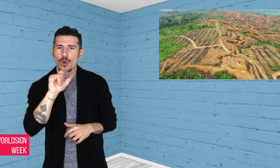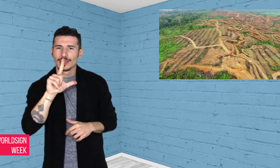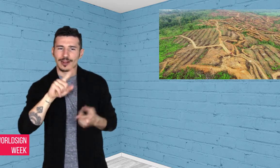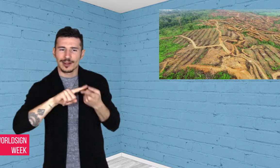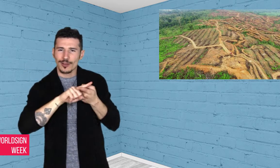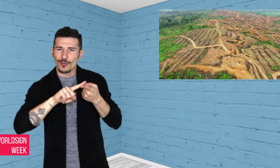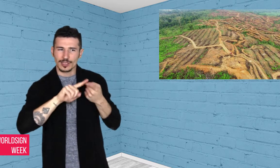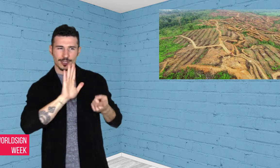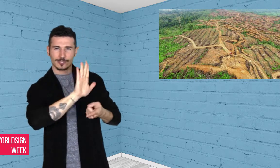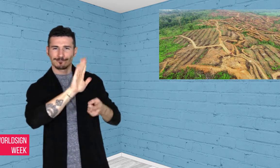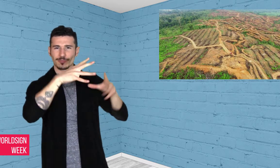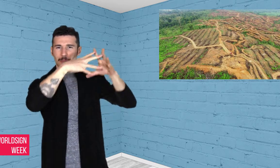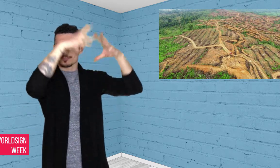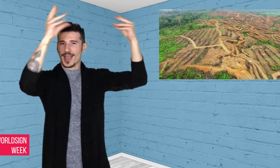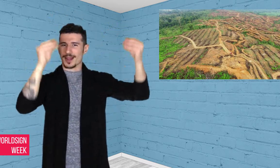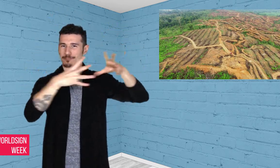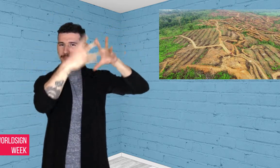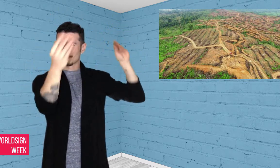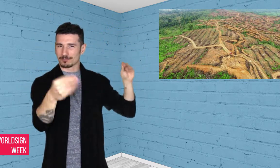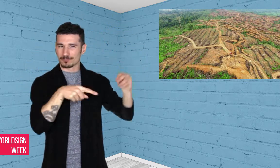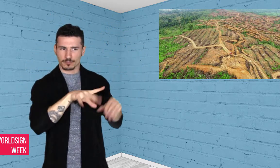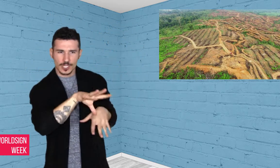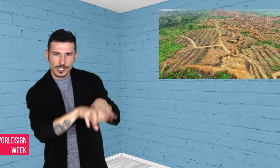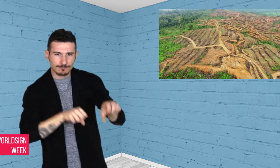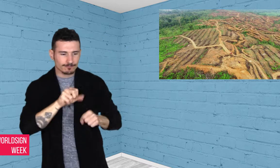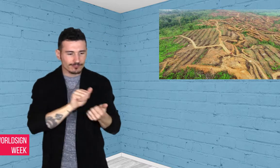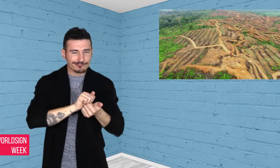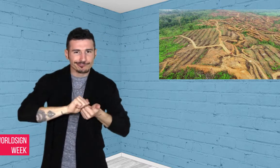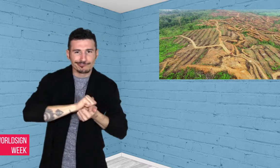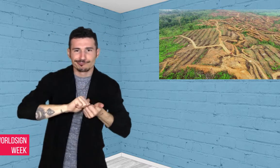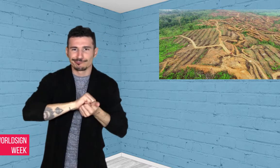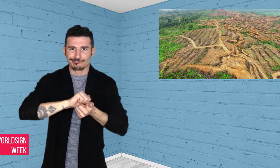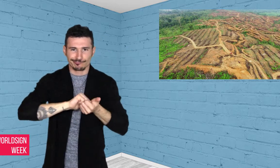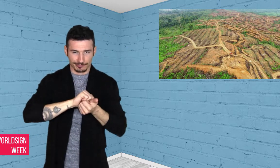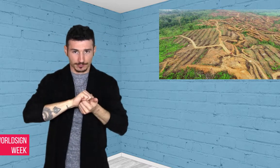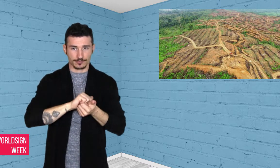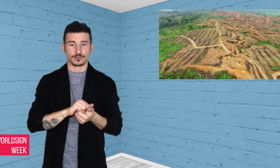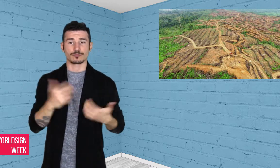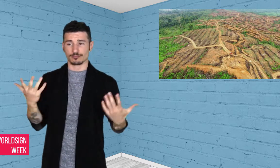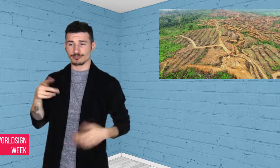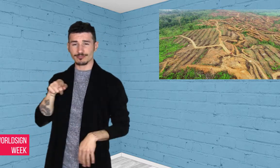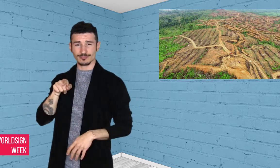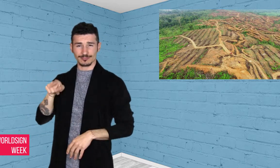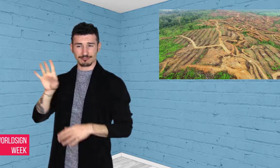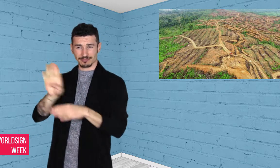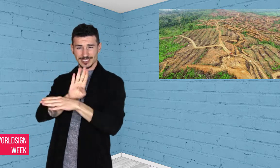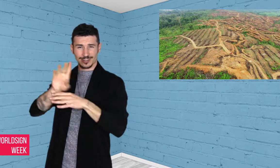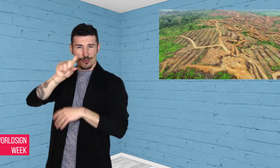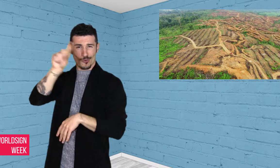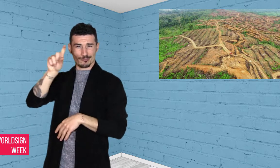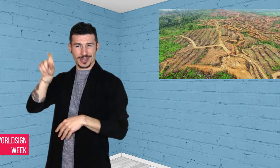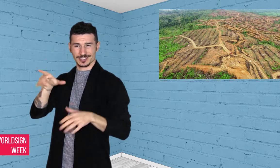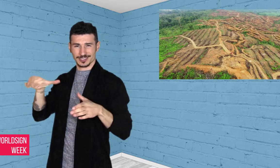These global brands employed a palm oil producer who is illegally clearing out